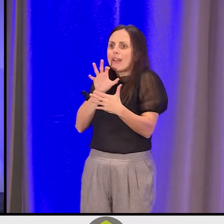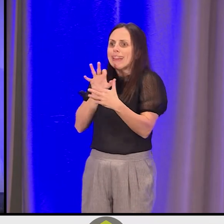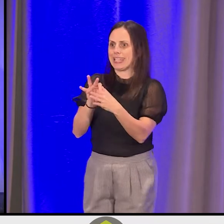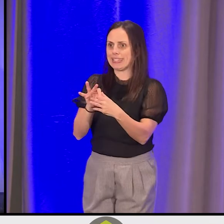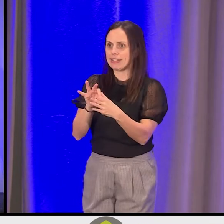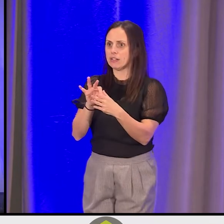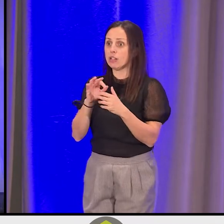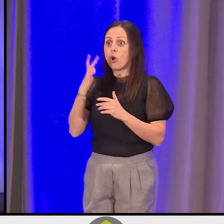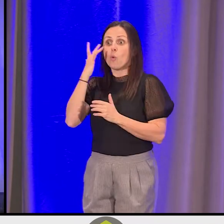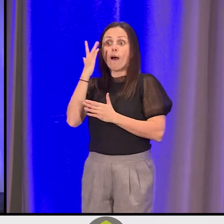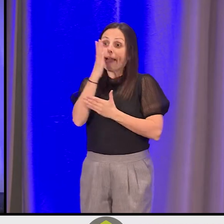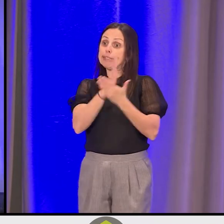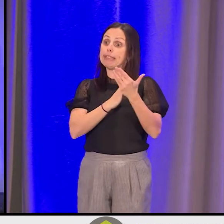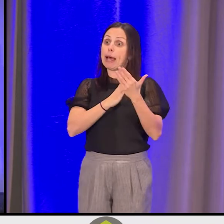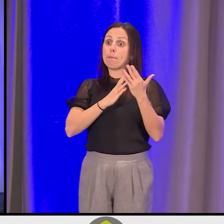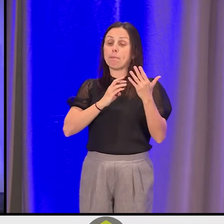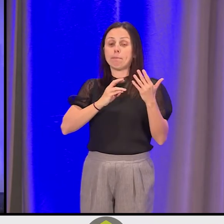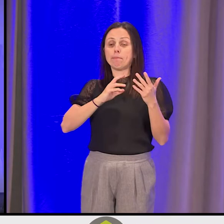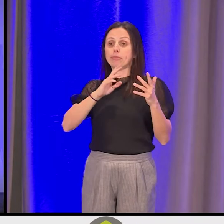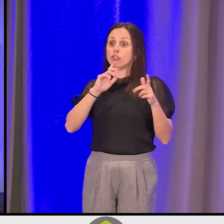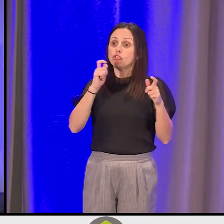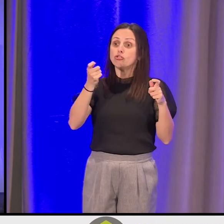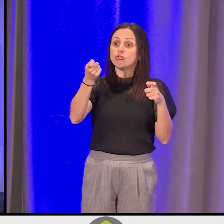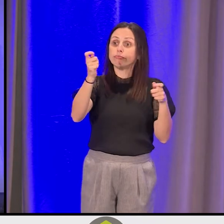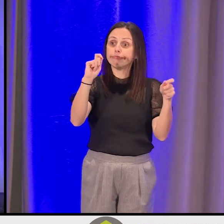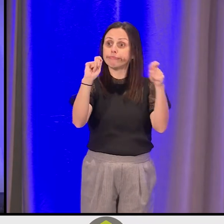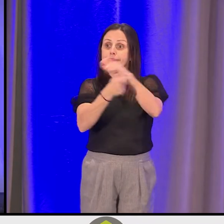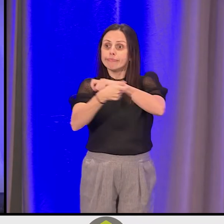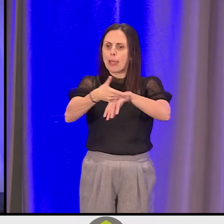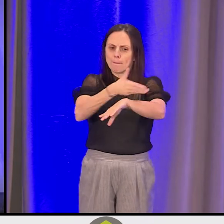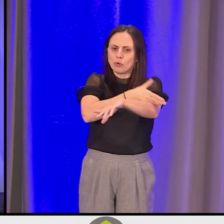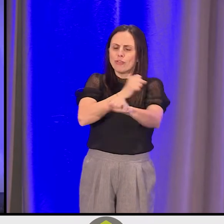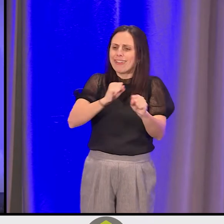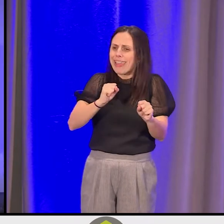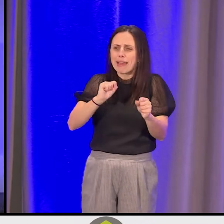a certain change in care can lead to these phenomenal effects.